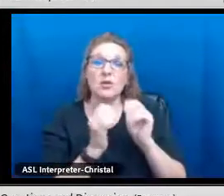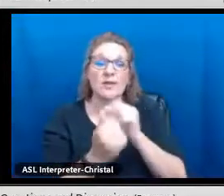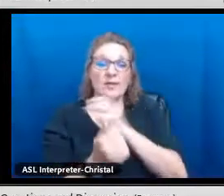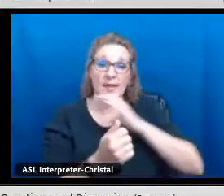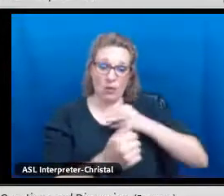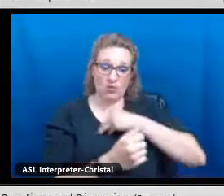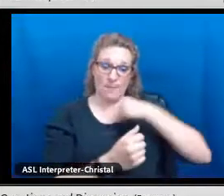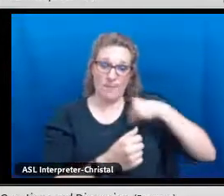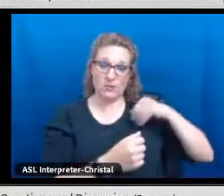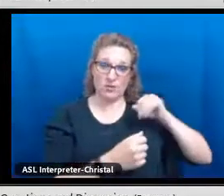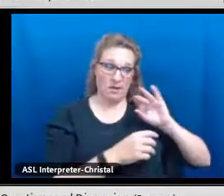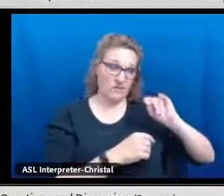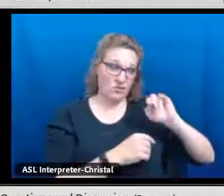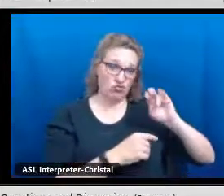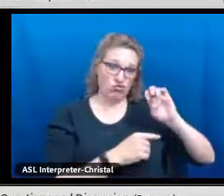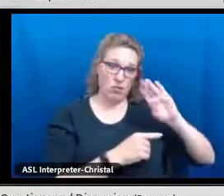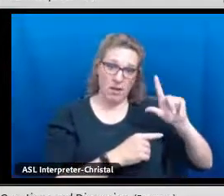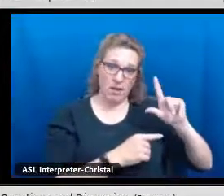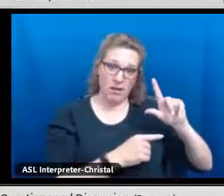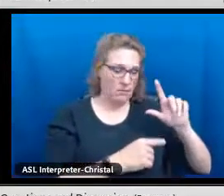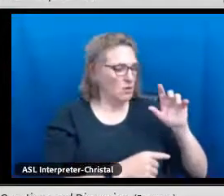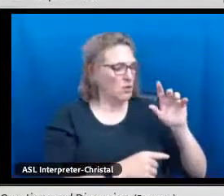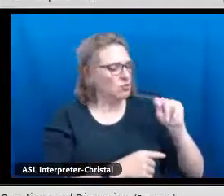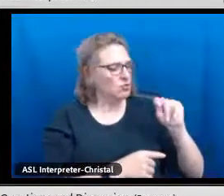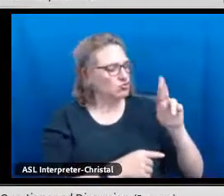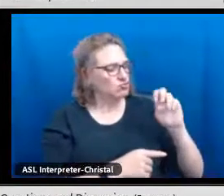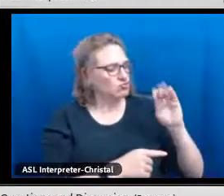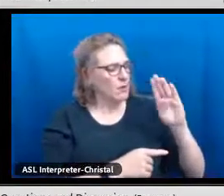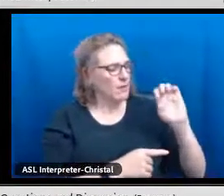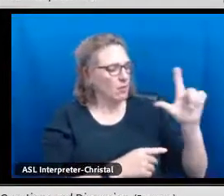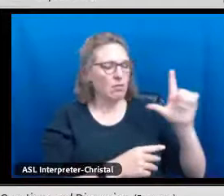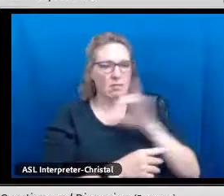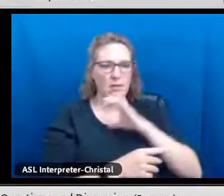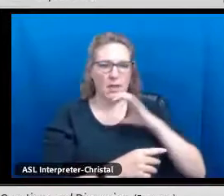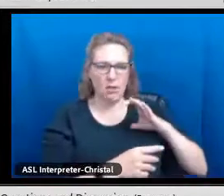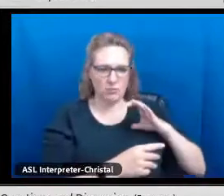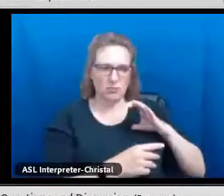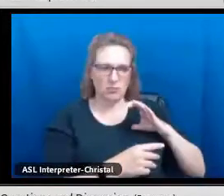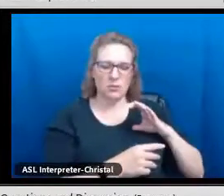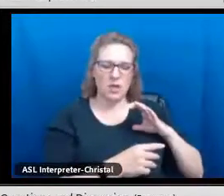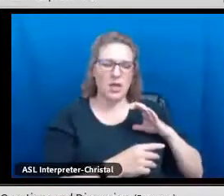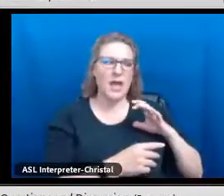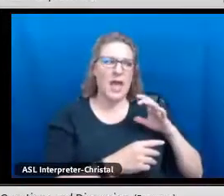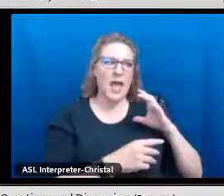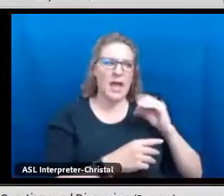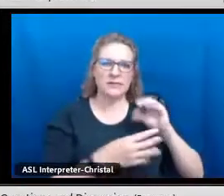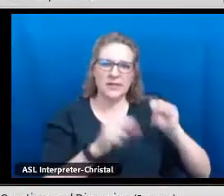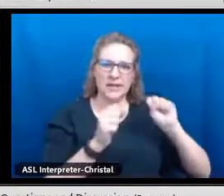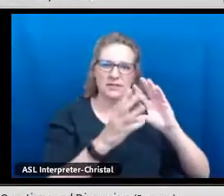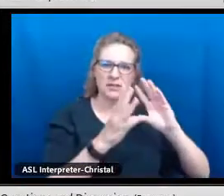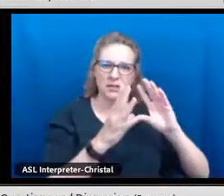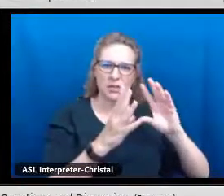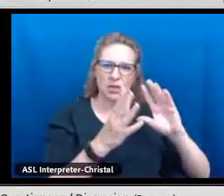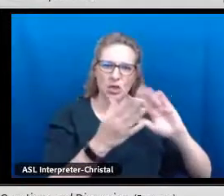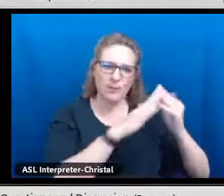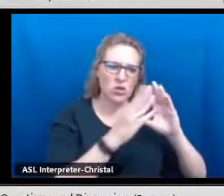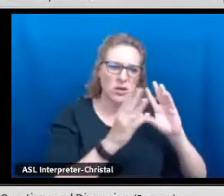it takes parent meetings, it takes meetings with tribal council members and it takes community